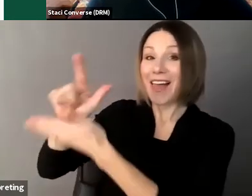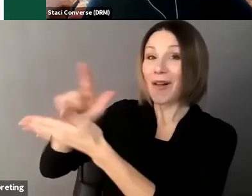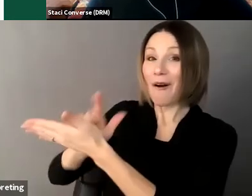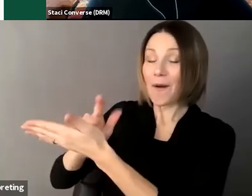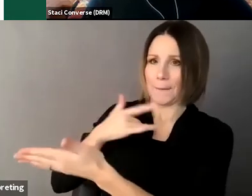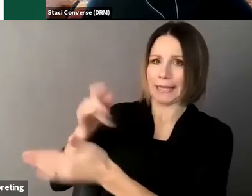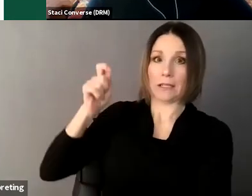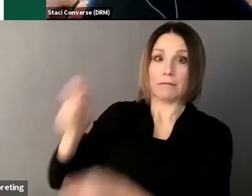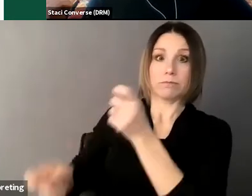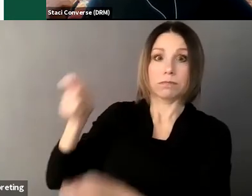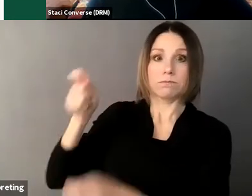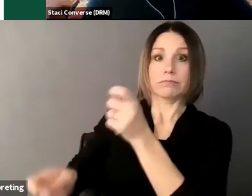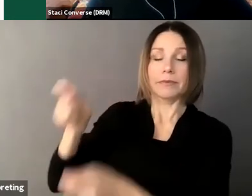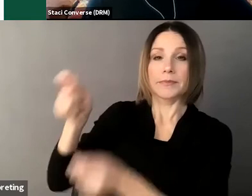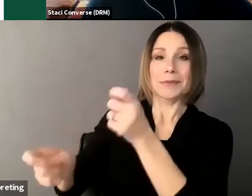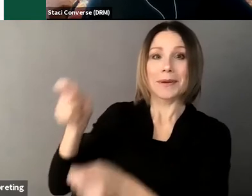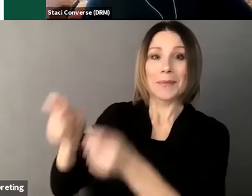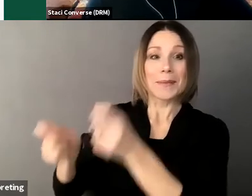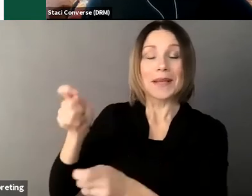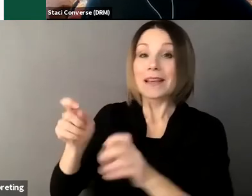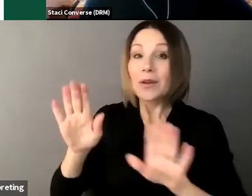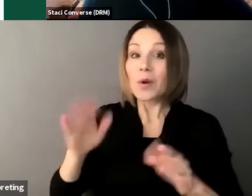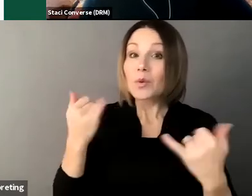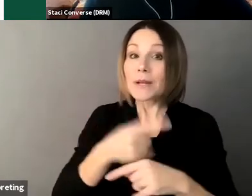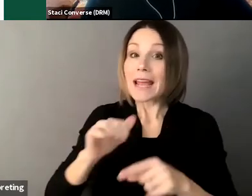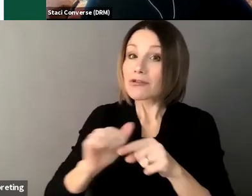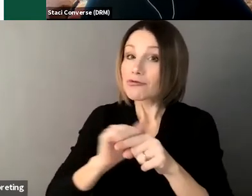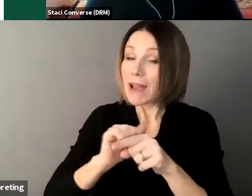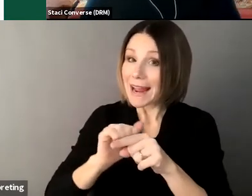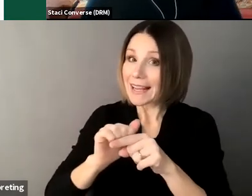relying on any of the information contained in this training you should consult with an attorney